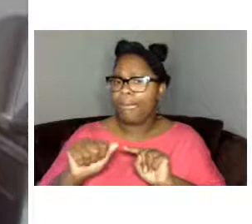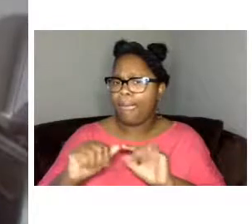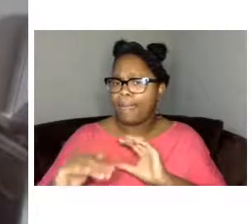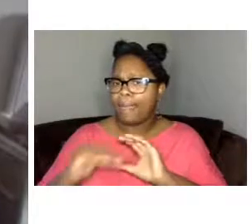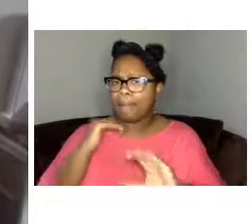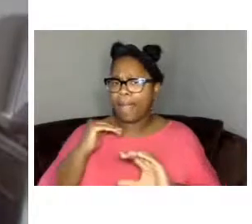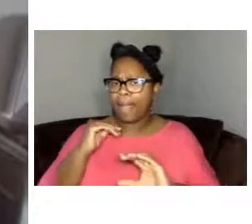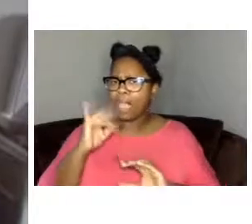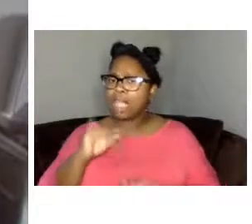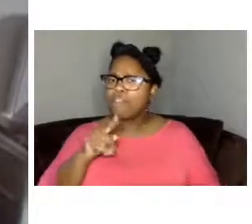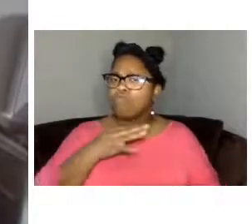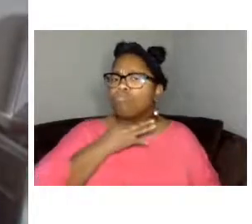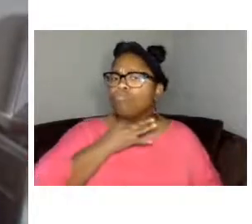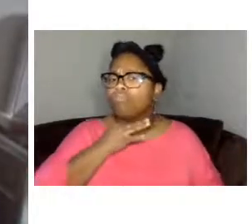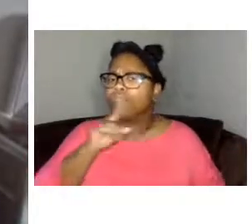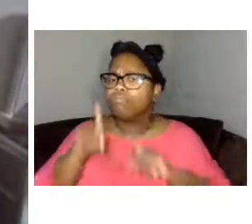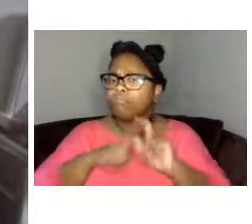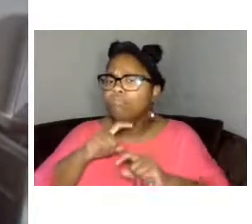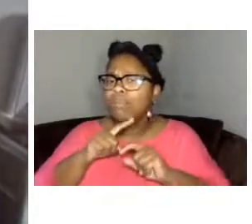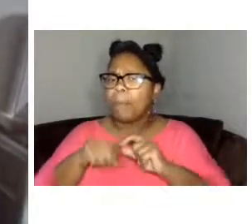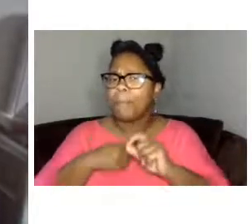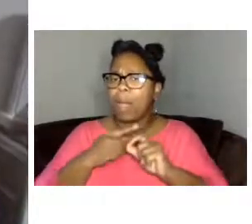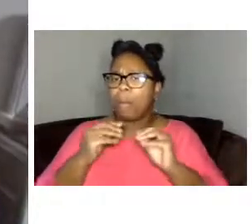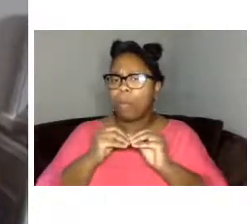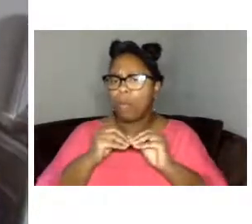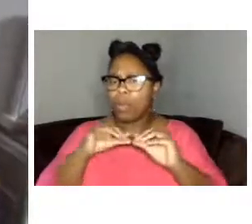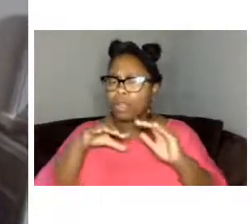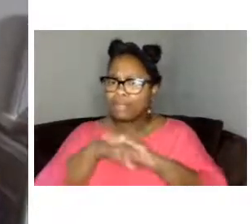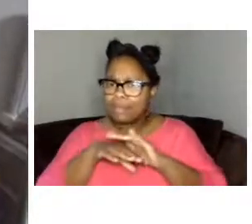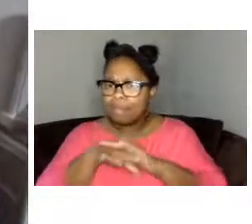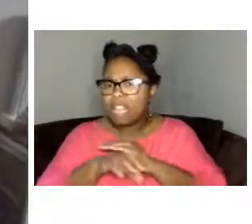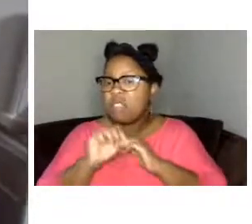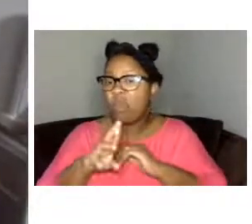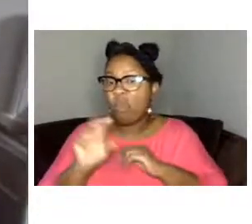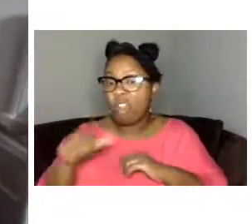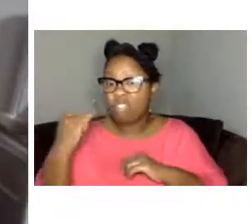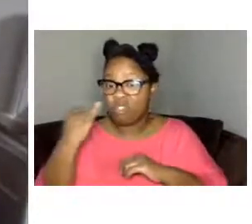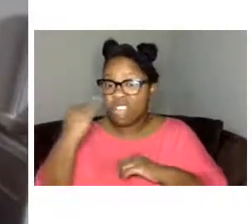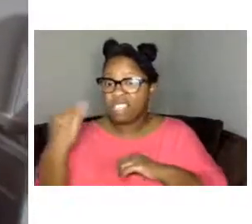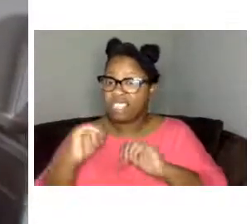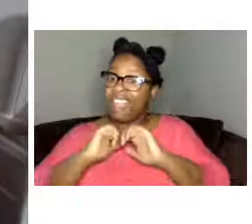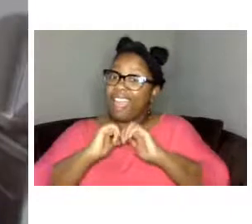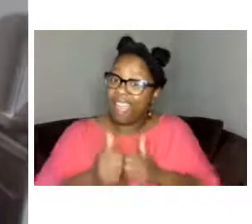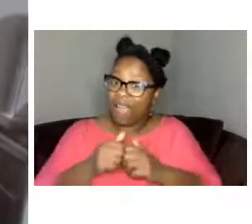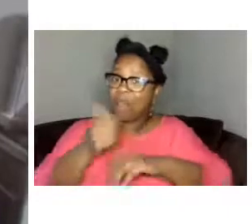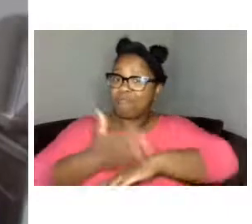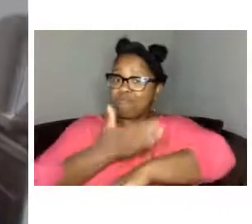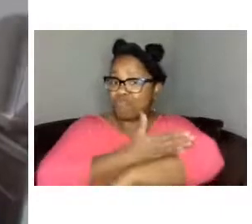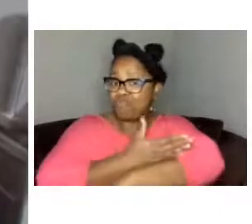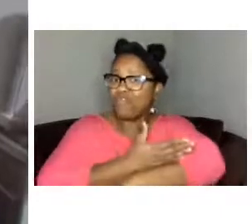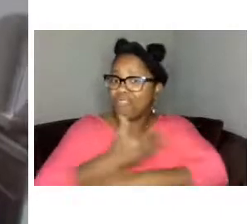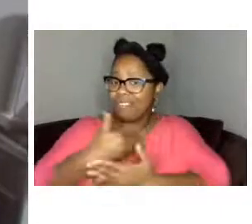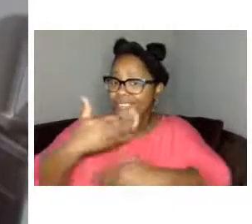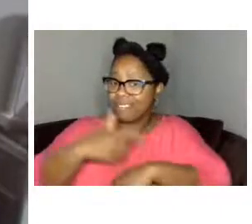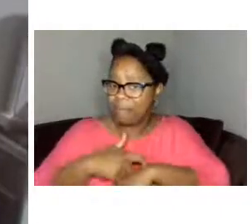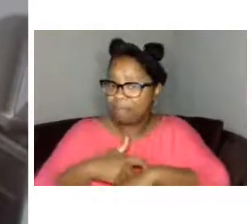questions about further accessibility um or ideas of how we can improve our accessibility options additionally if you have any questions